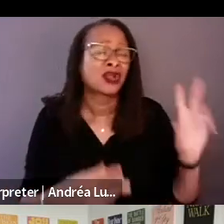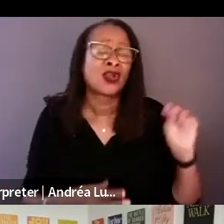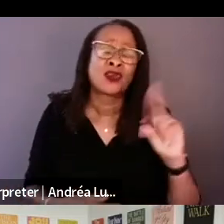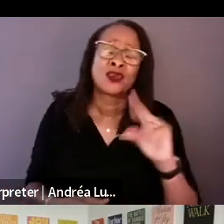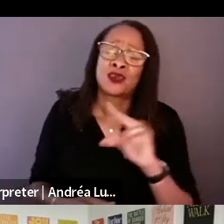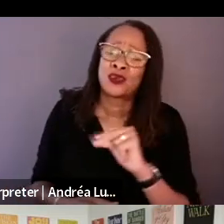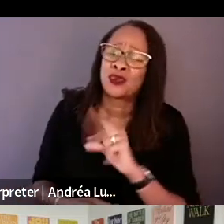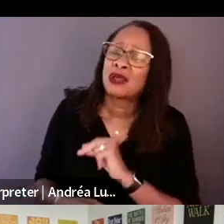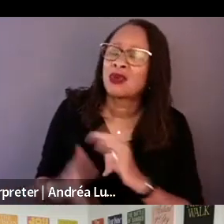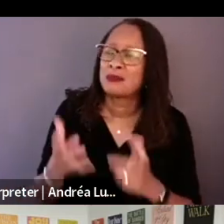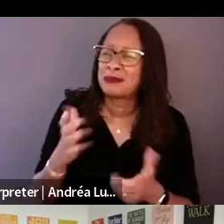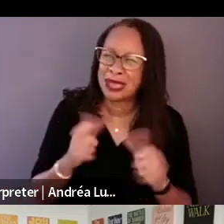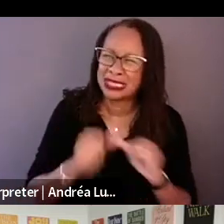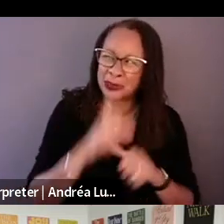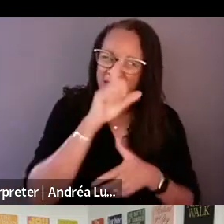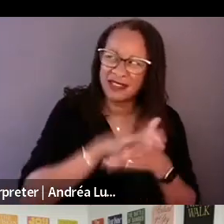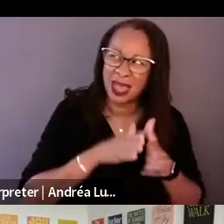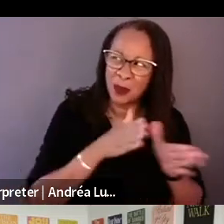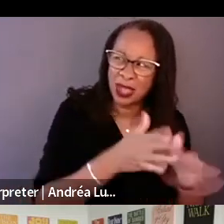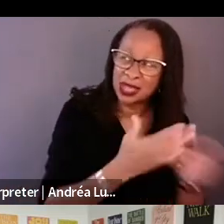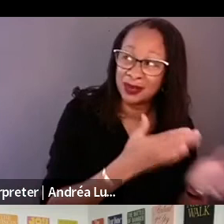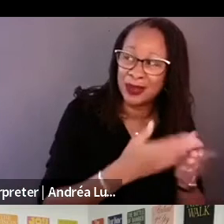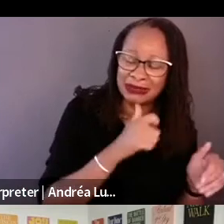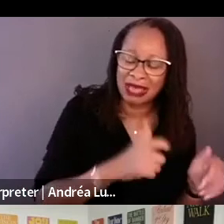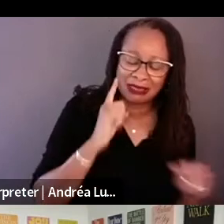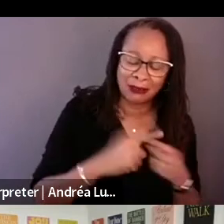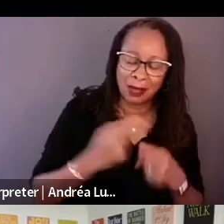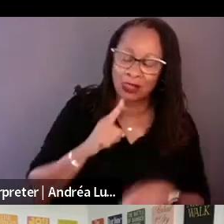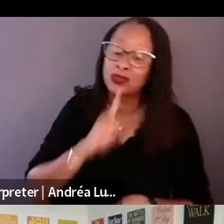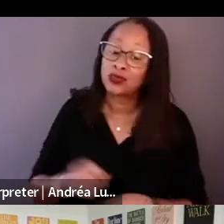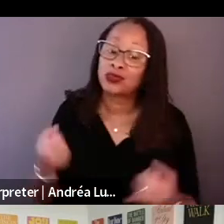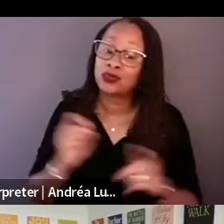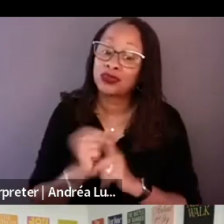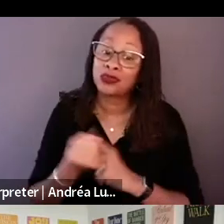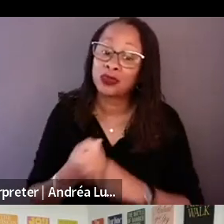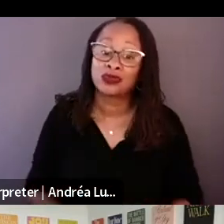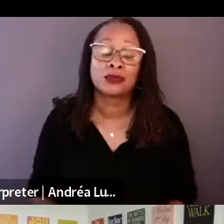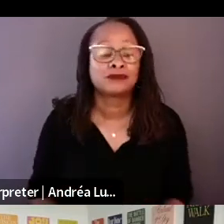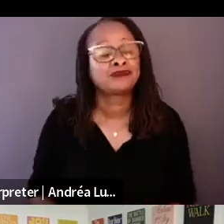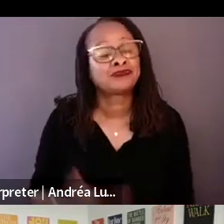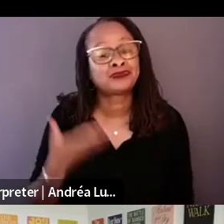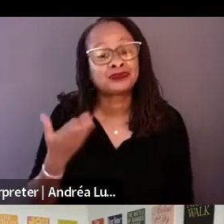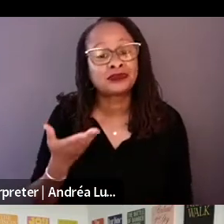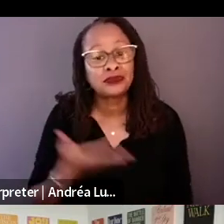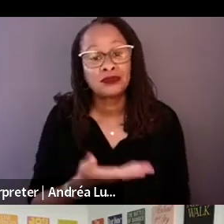anyhow. Yeah, I wanted to ask it's a film about Richard, but is it a film about America.